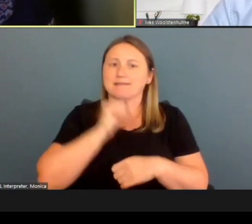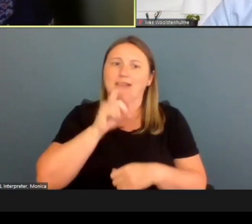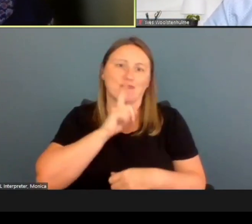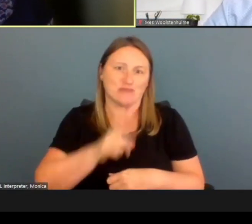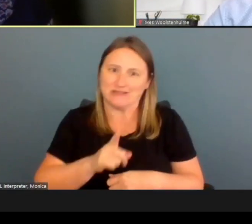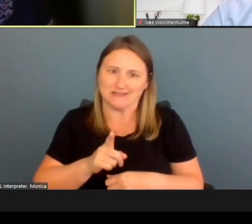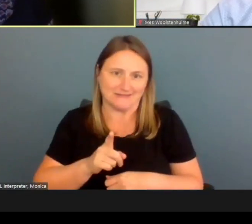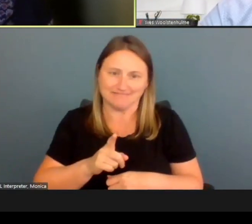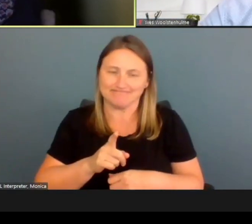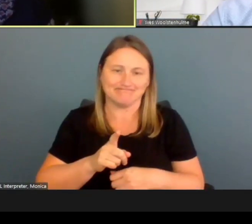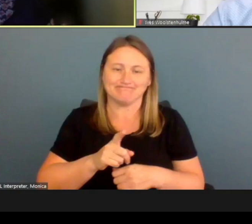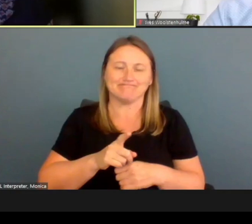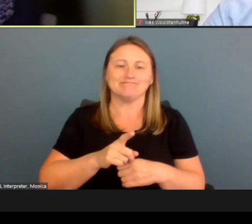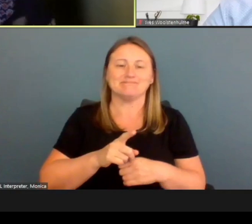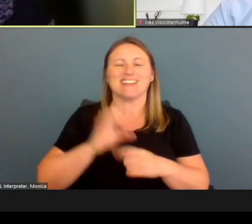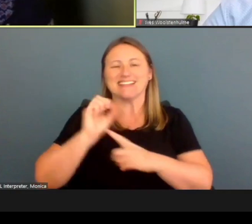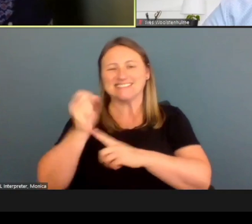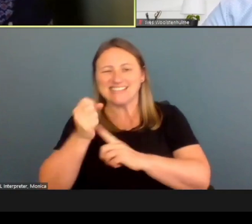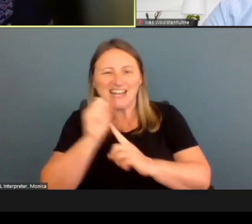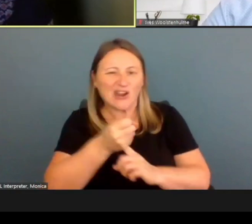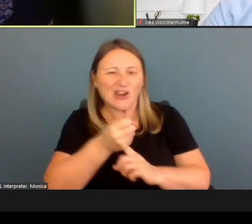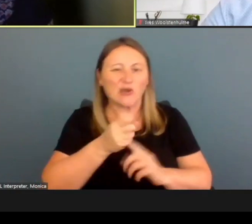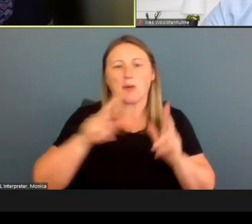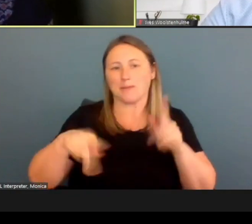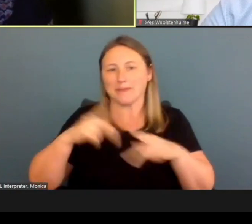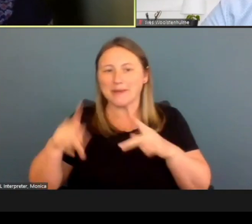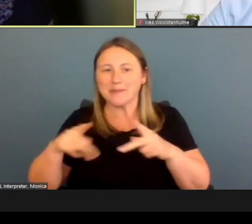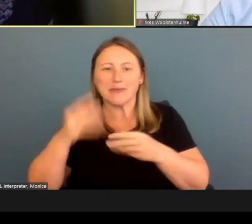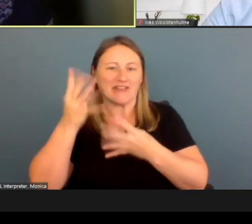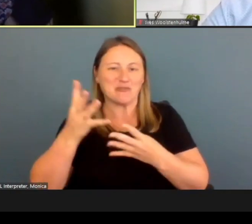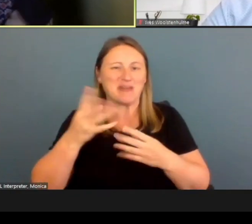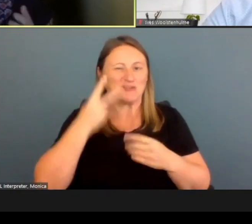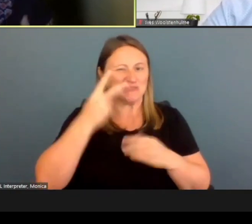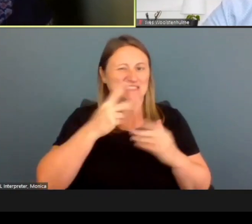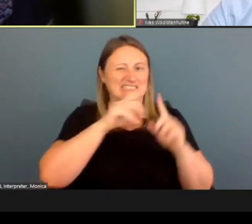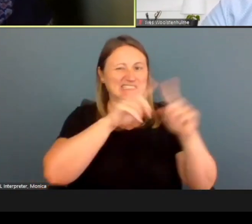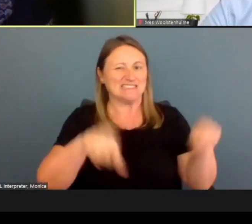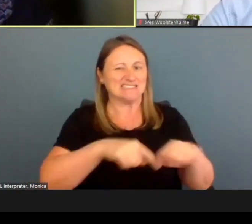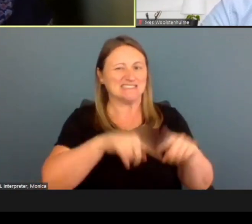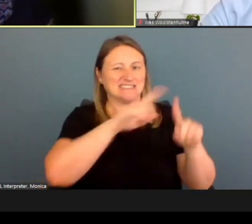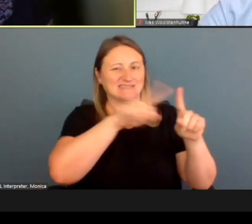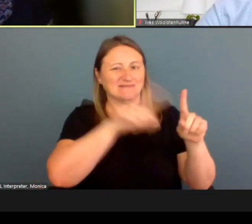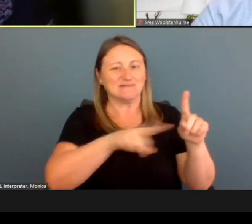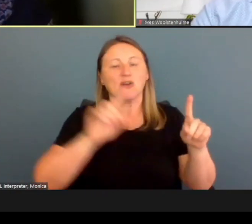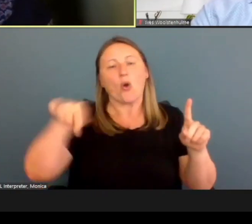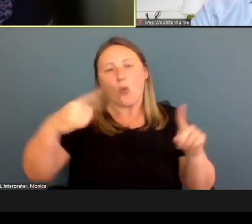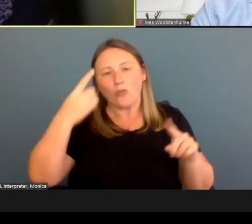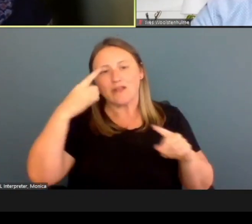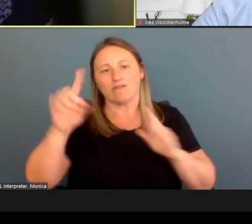The scenario people and information we are using today are for demonstration purposes only.